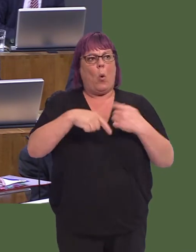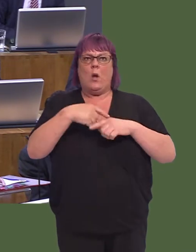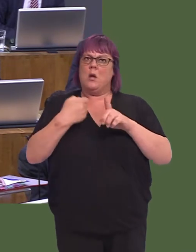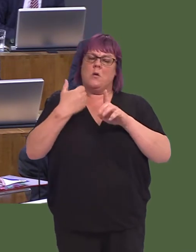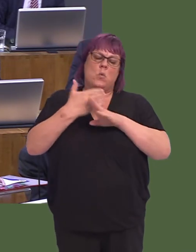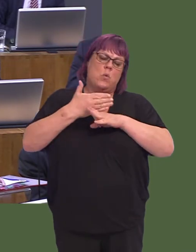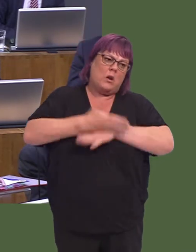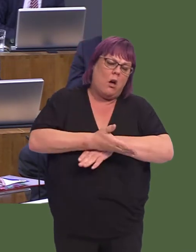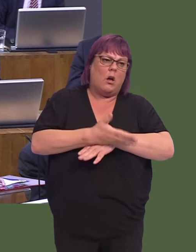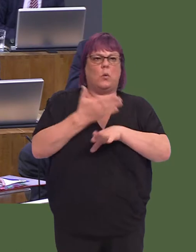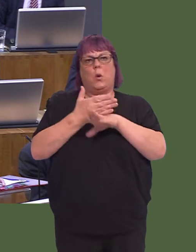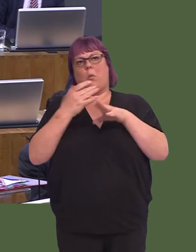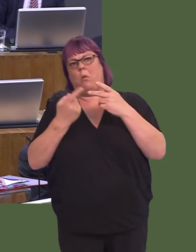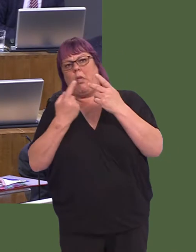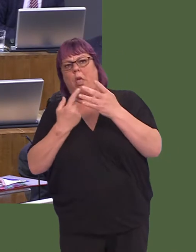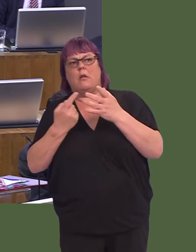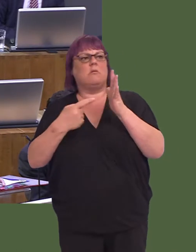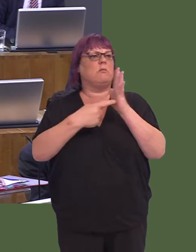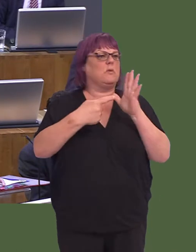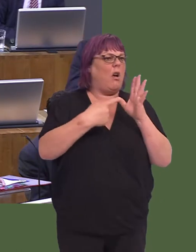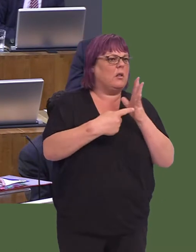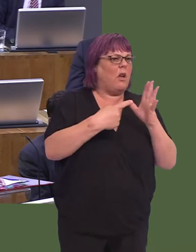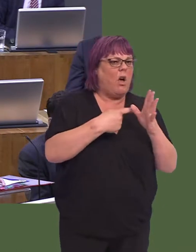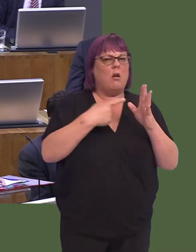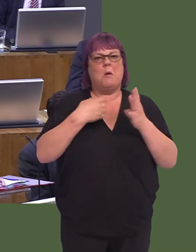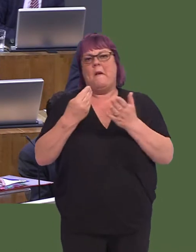Because of the hard work that we've put in, working with others, working with Tata, the